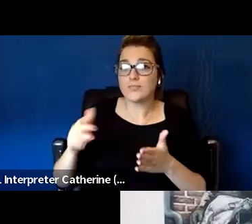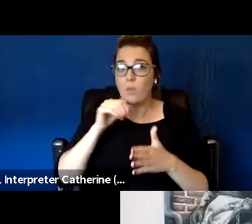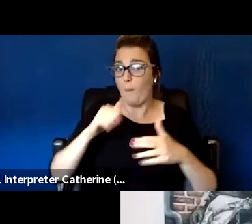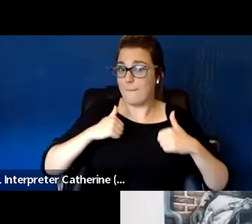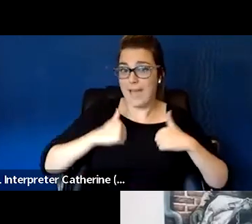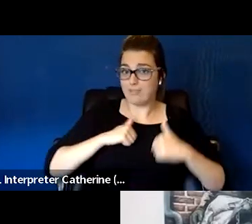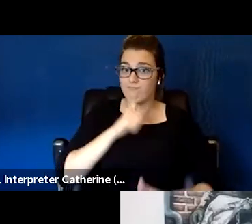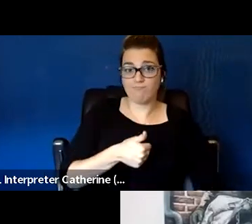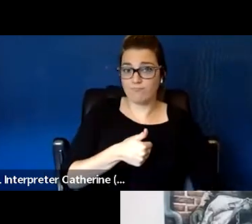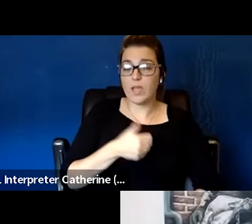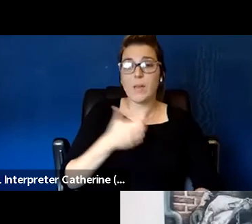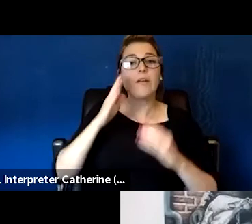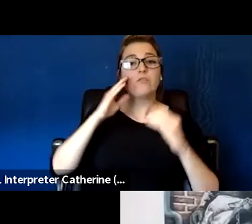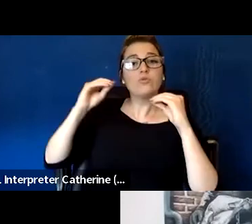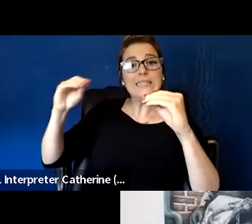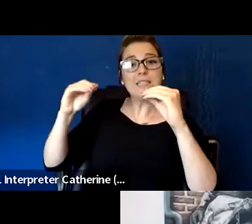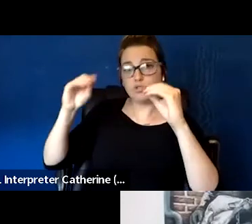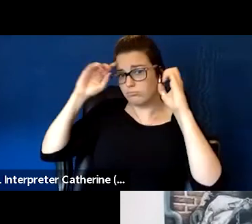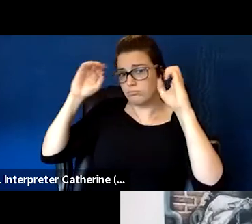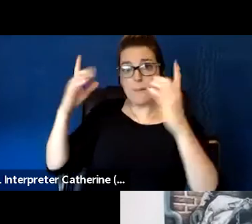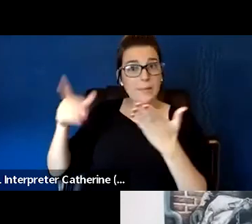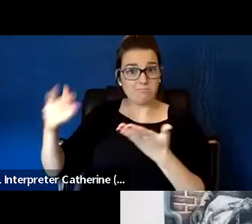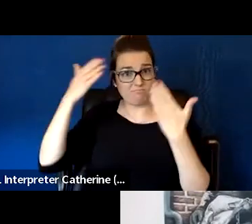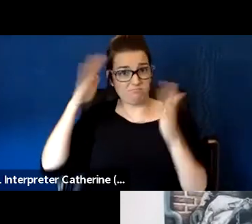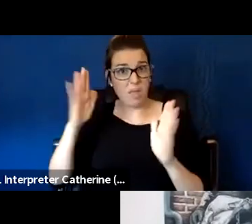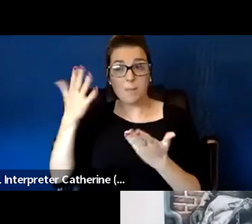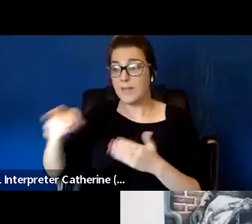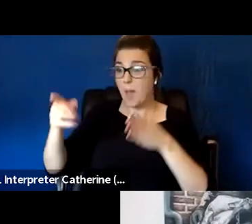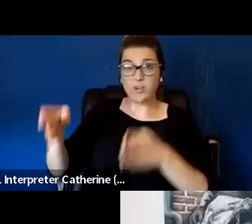the minority may not have ever had a home or take care of their own place.